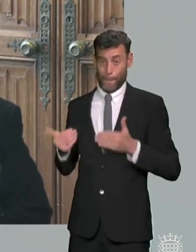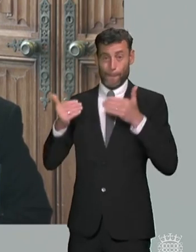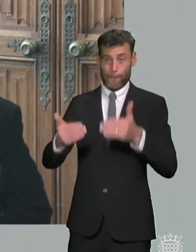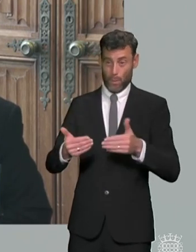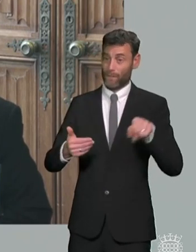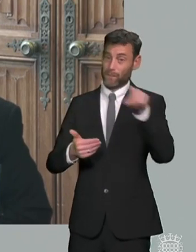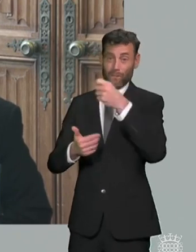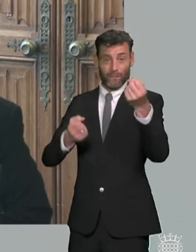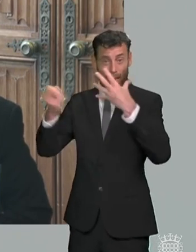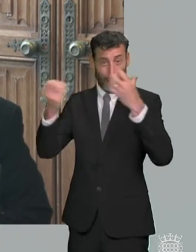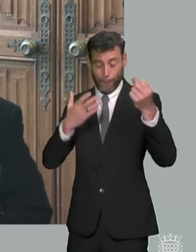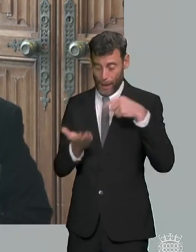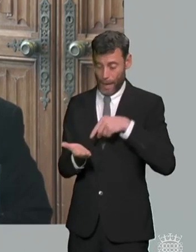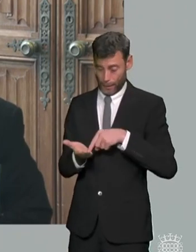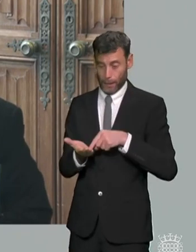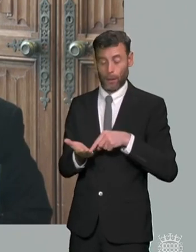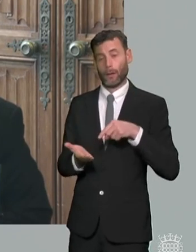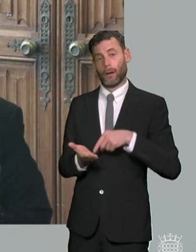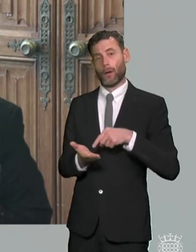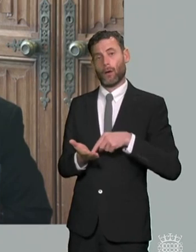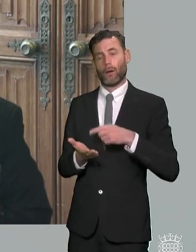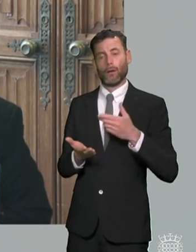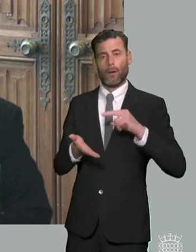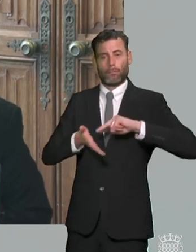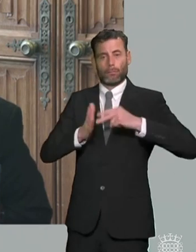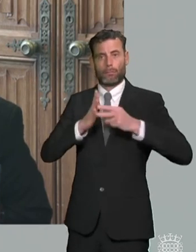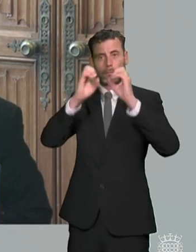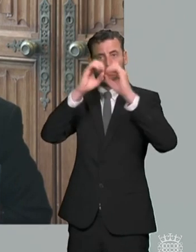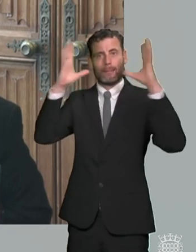send reforms which i think have been described this morning as wolves in sheep's clothing i